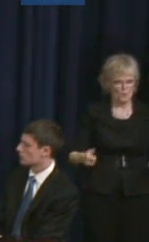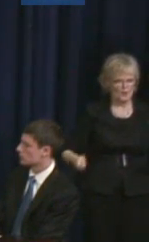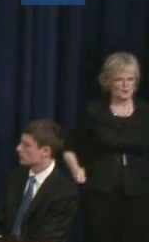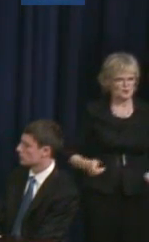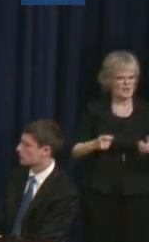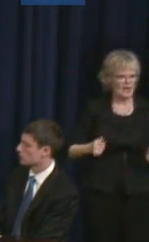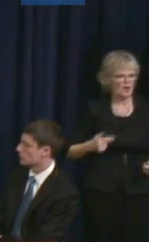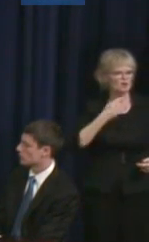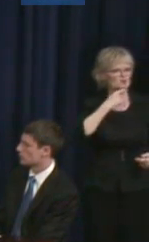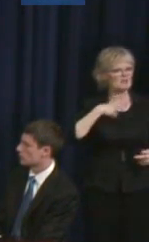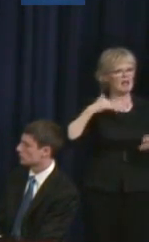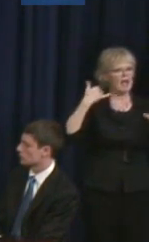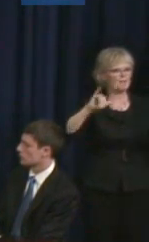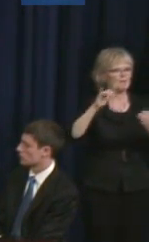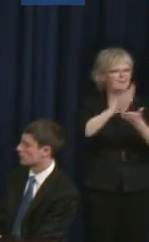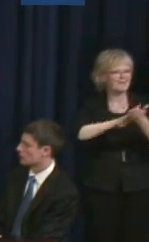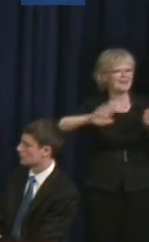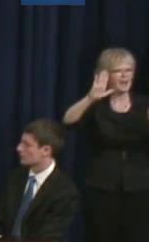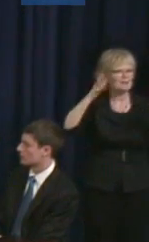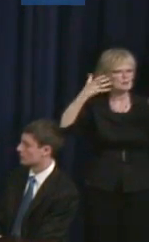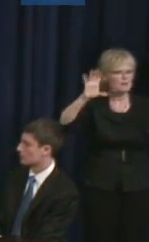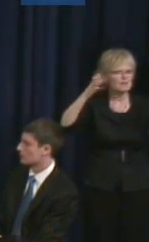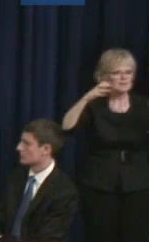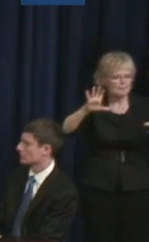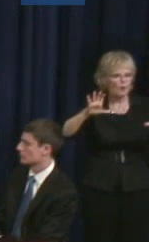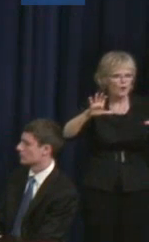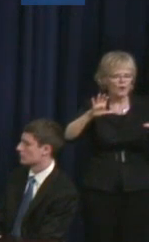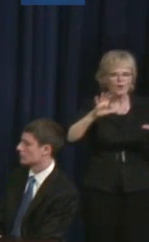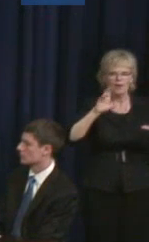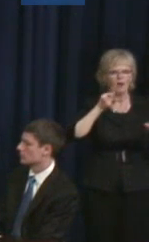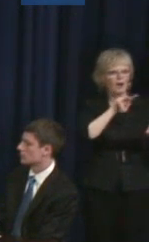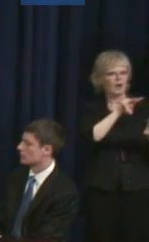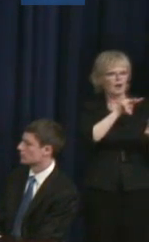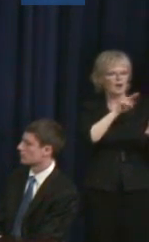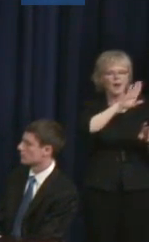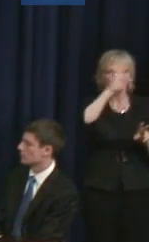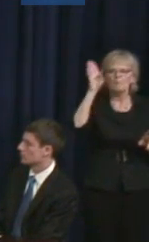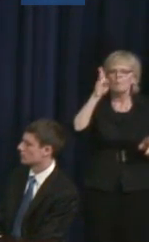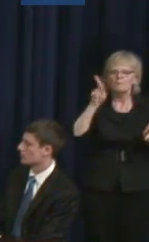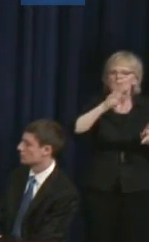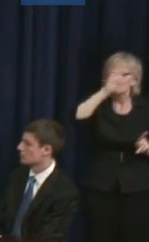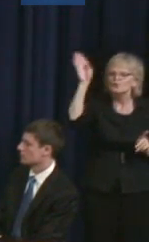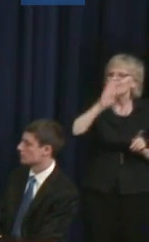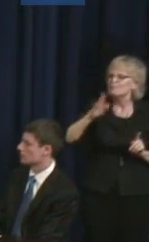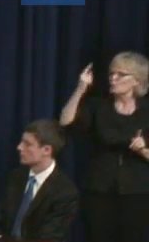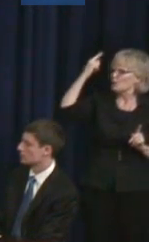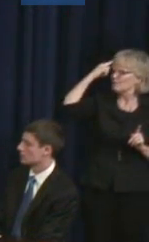And she says, "I play college basketball." And how many people never would have thought of that opportunity out there?